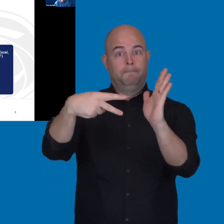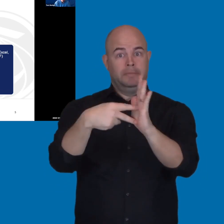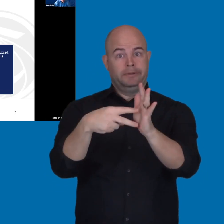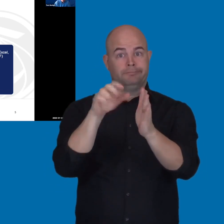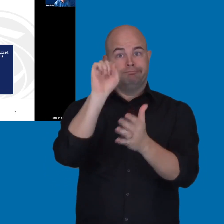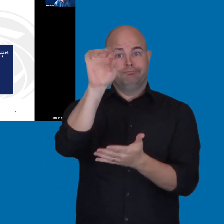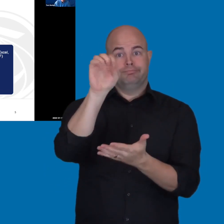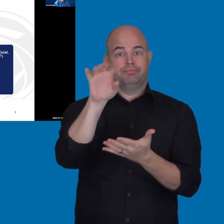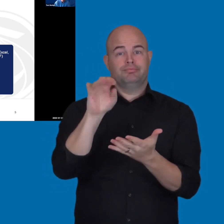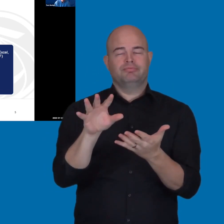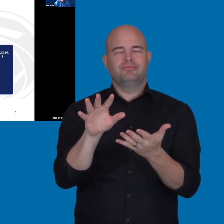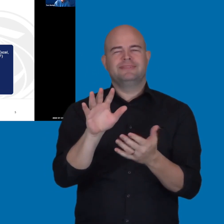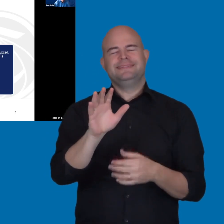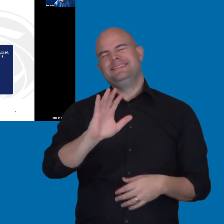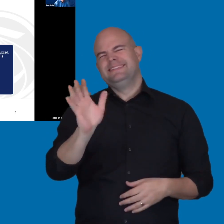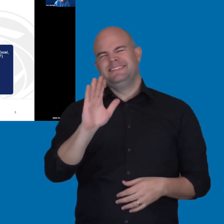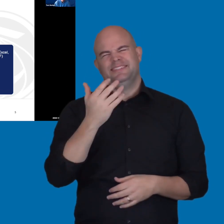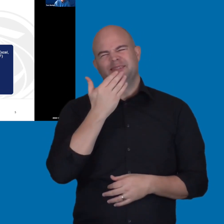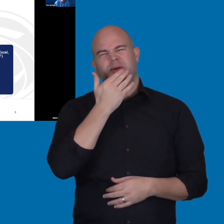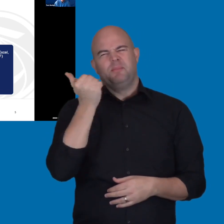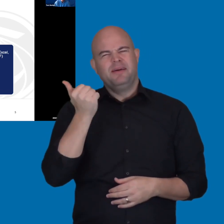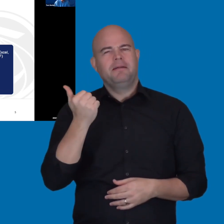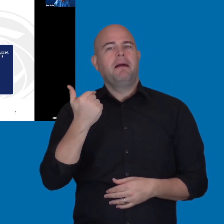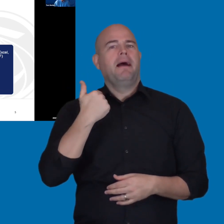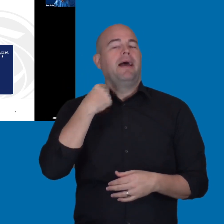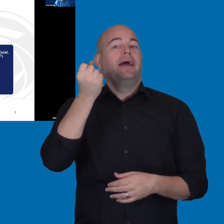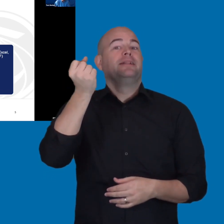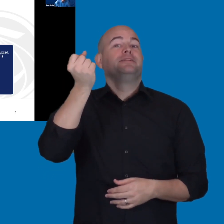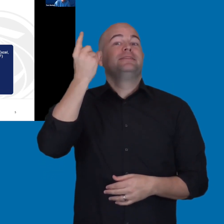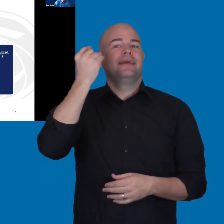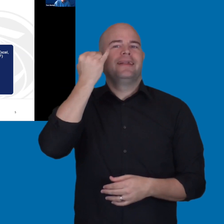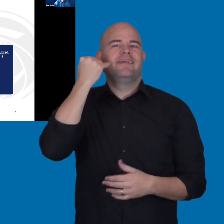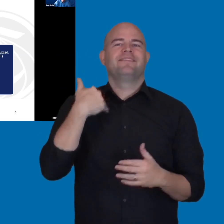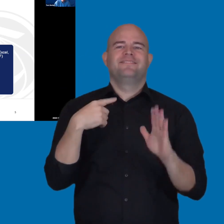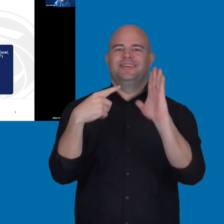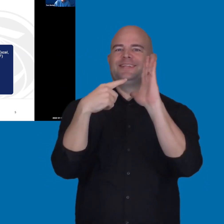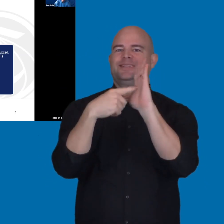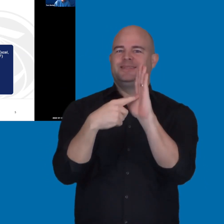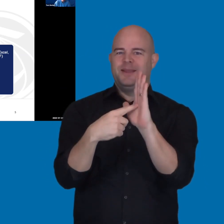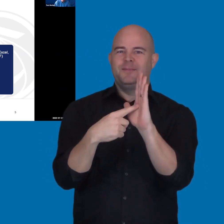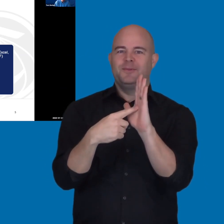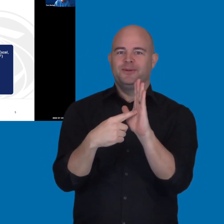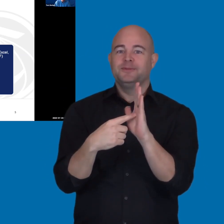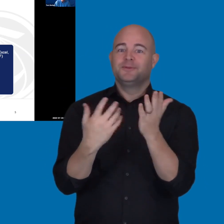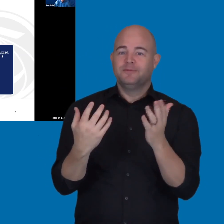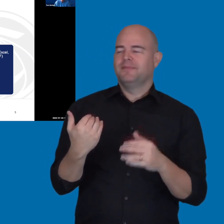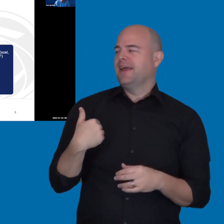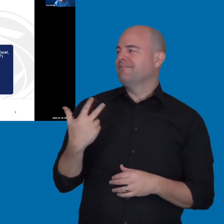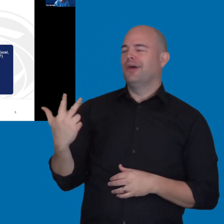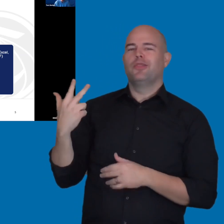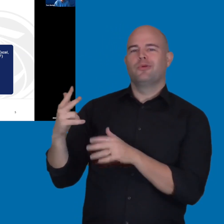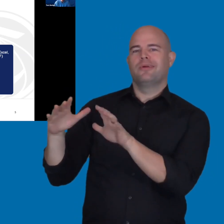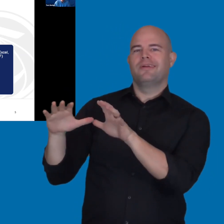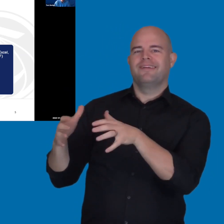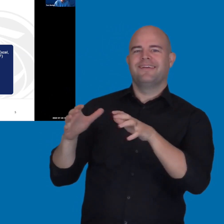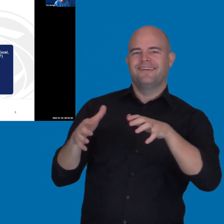I've always found it better -- I understand things better with examples. I've listed three categories of ICT.